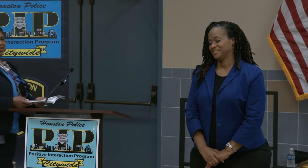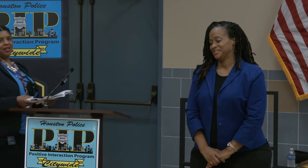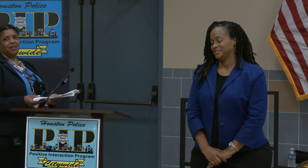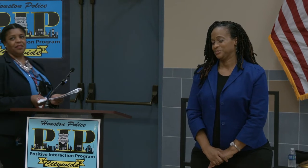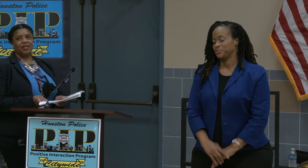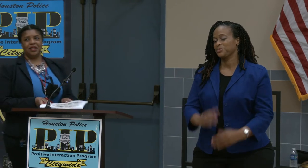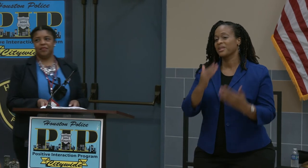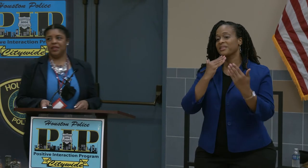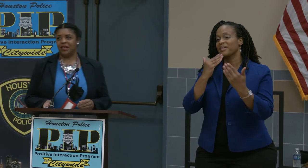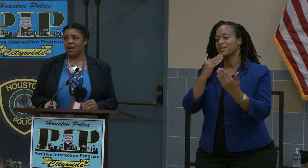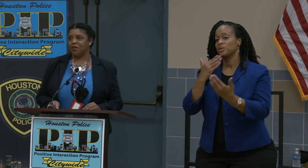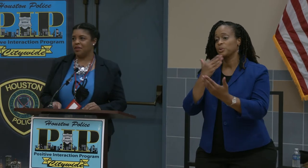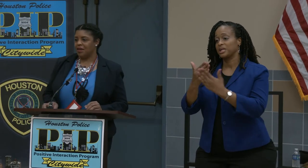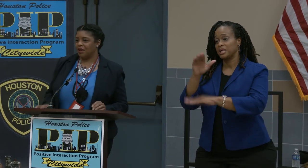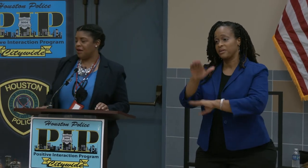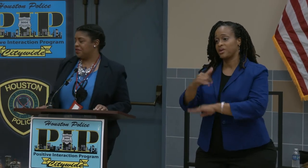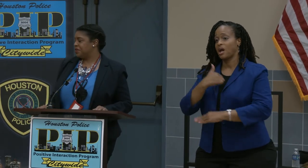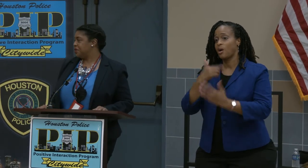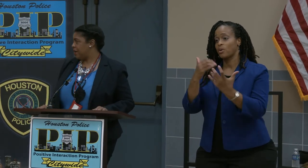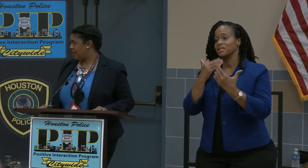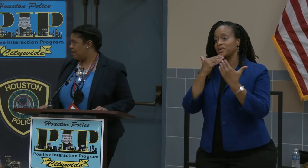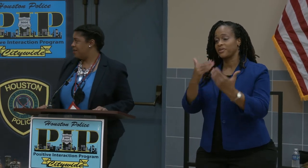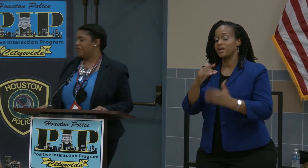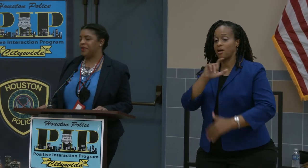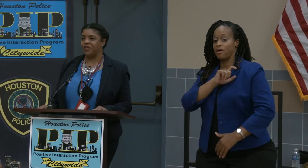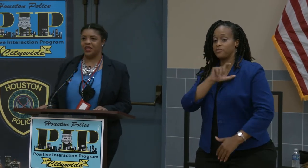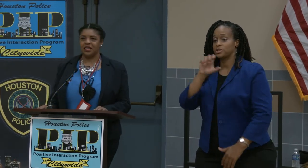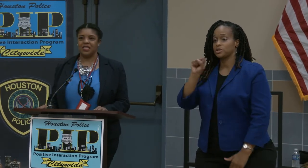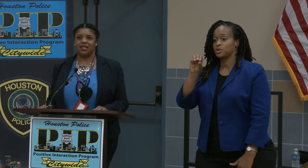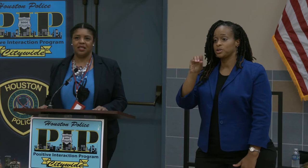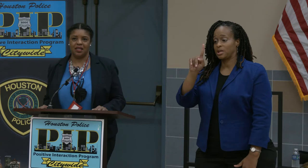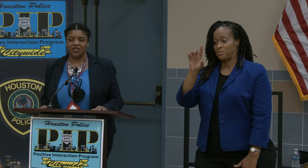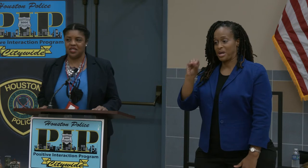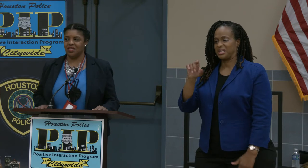Thank you, and good evening. I want to thank officers Sobota forfeiting us into the agenda